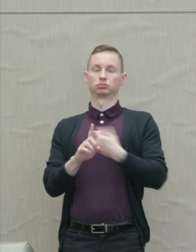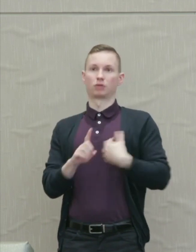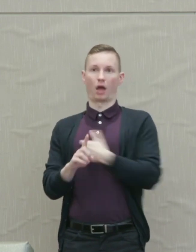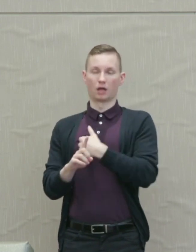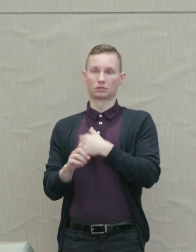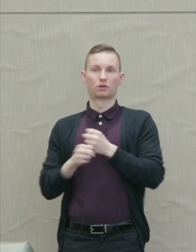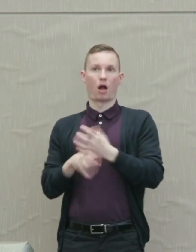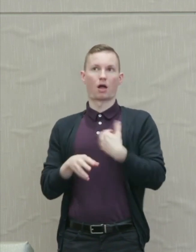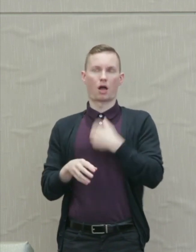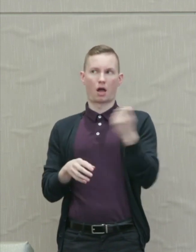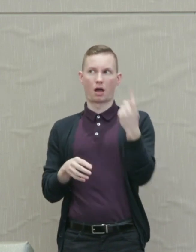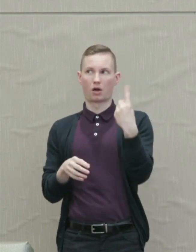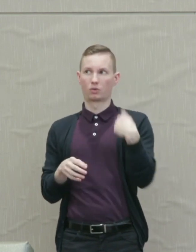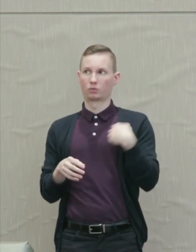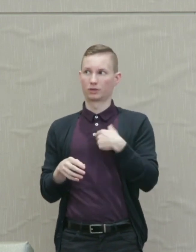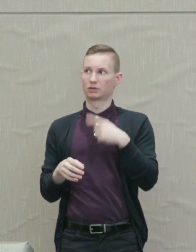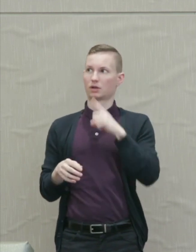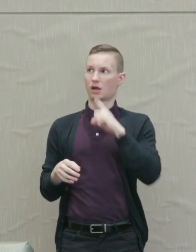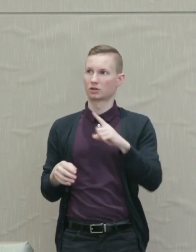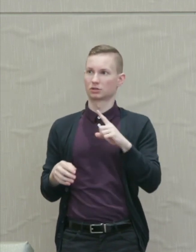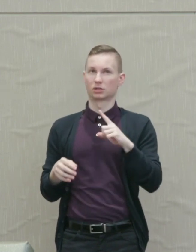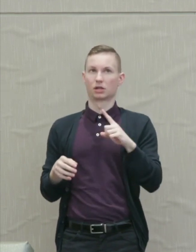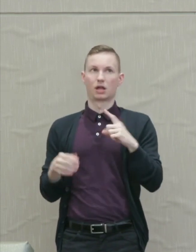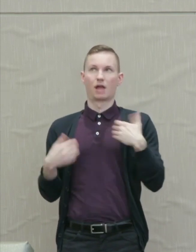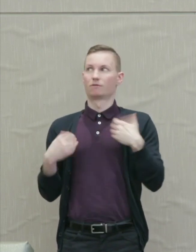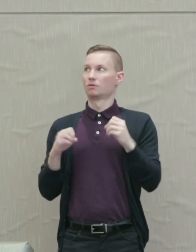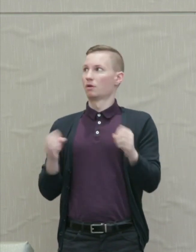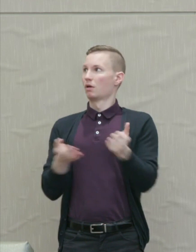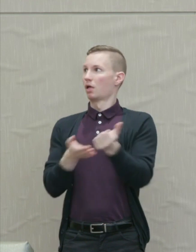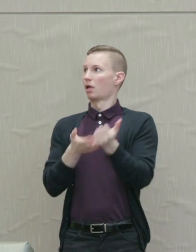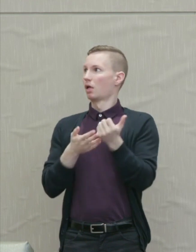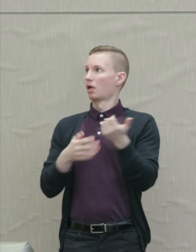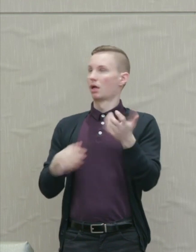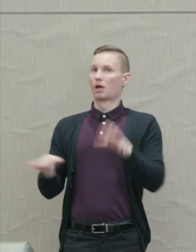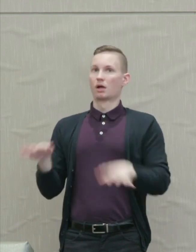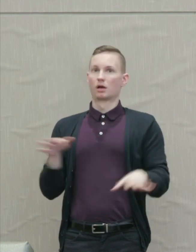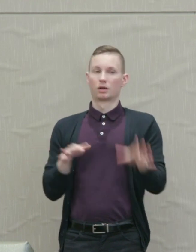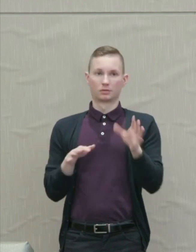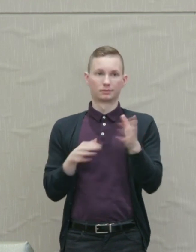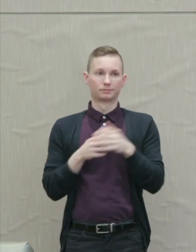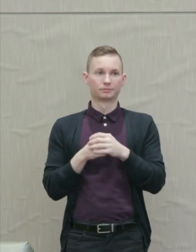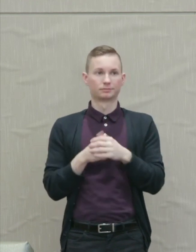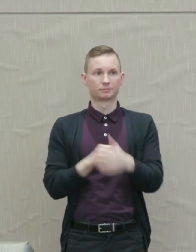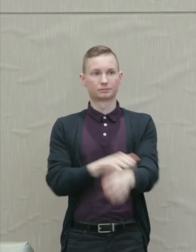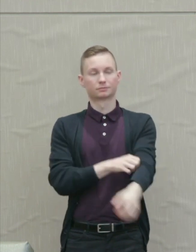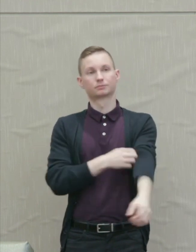us realize that we are in fact helpless with respect to the most important thing of all.